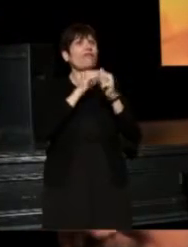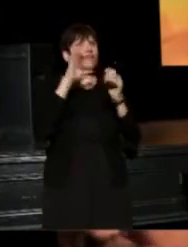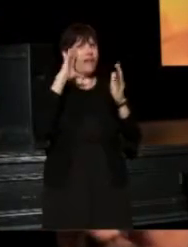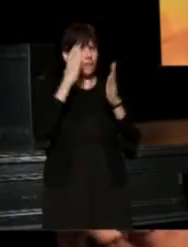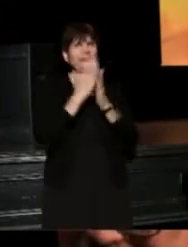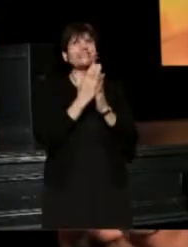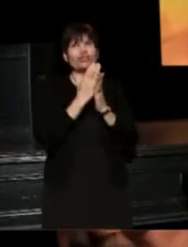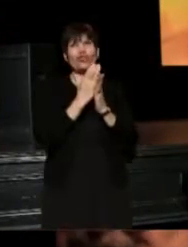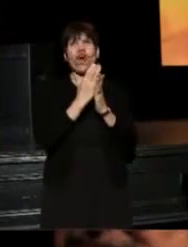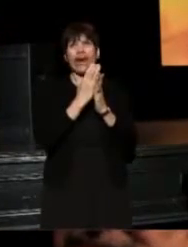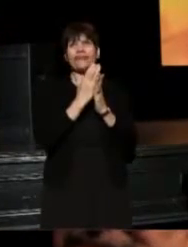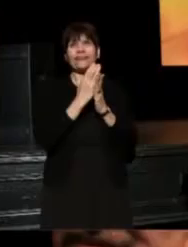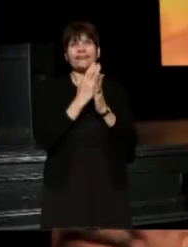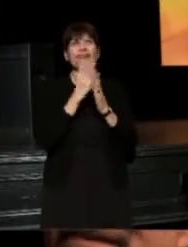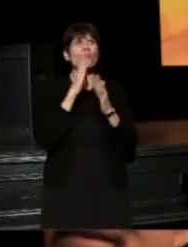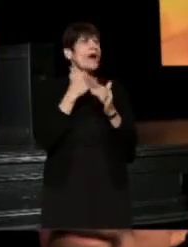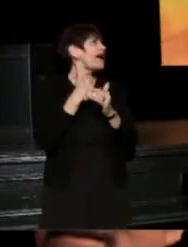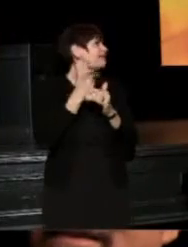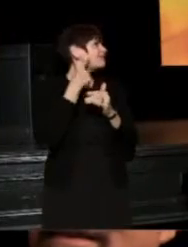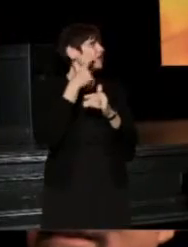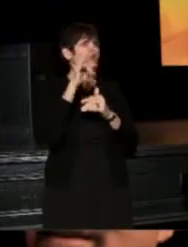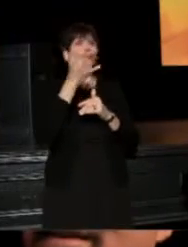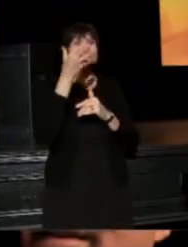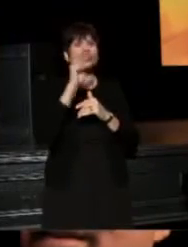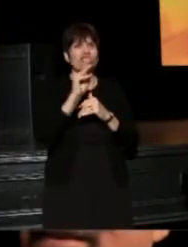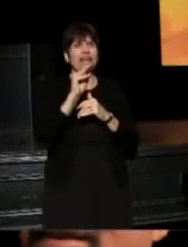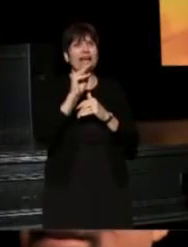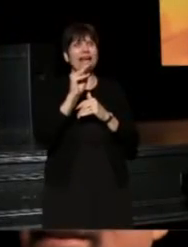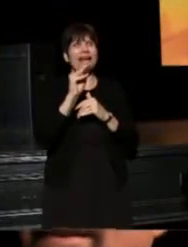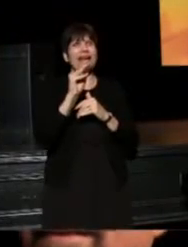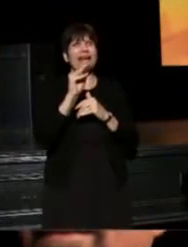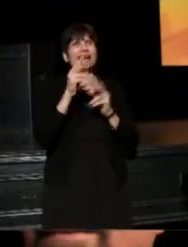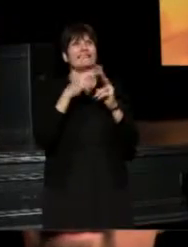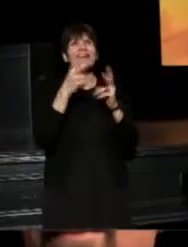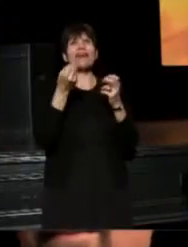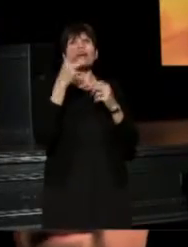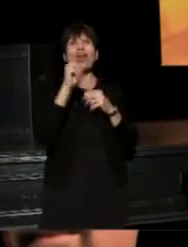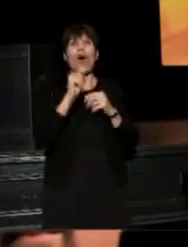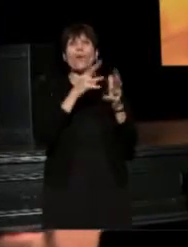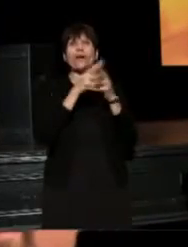and so, what we have for you Jim, is your own American Theatre cover.